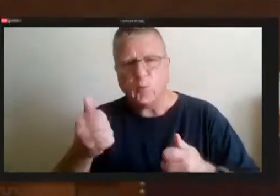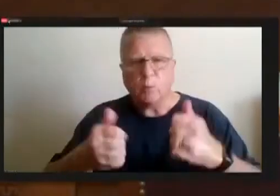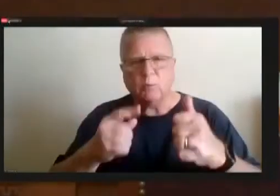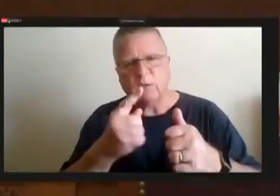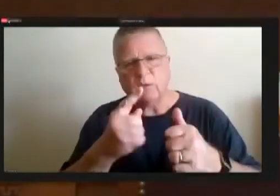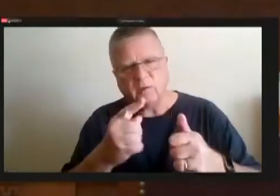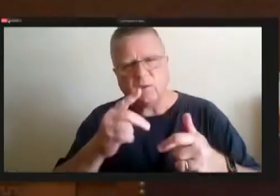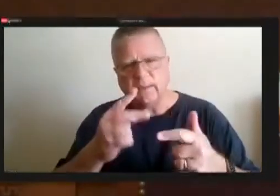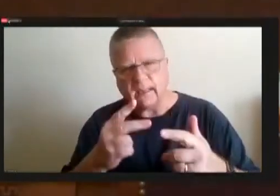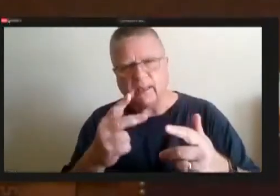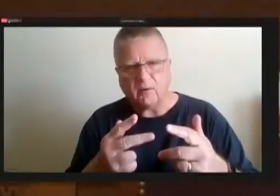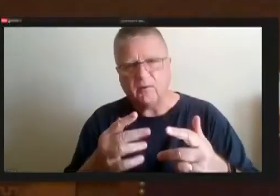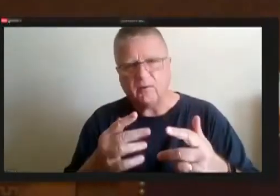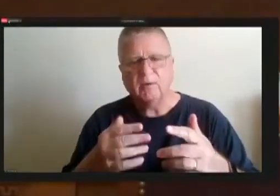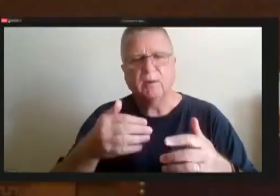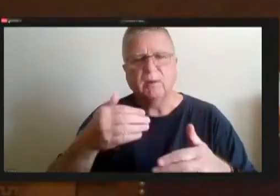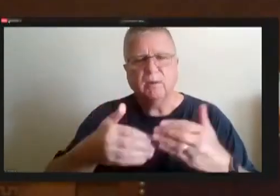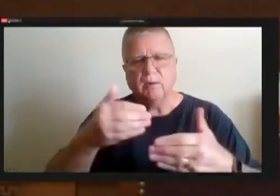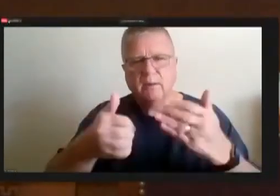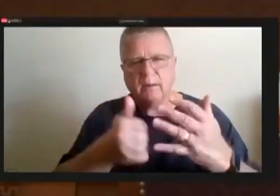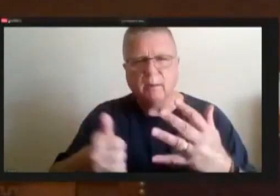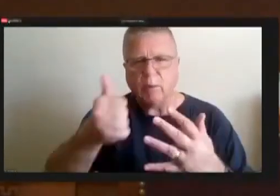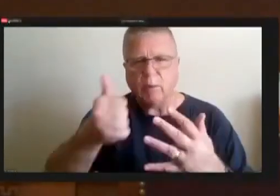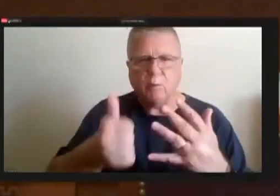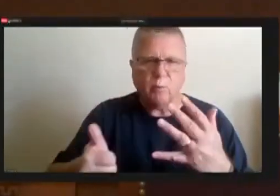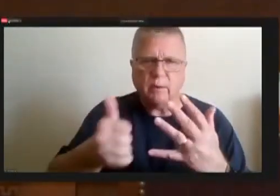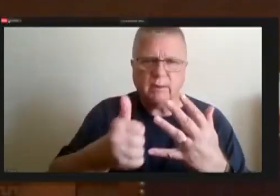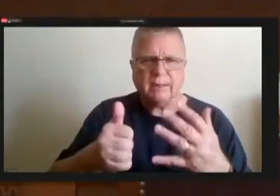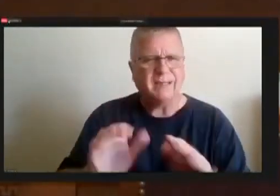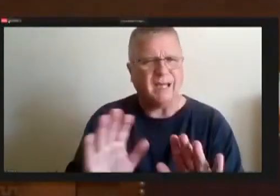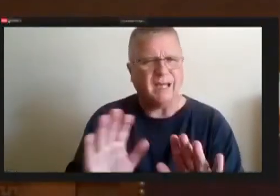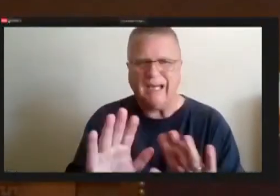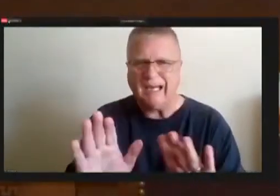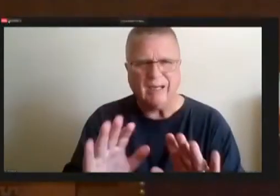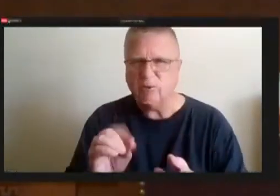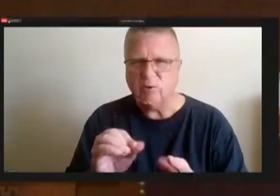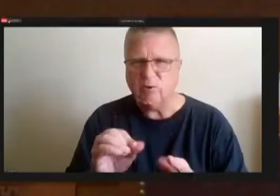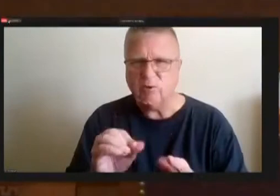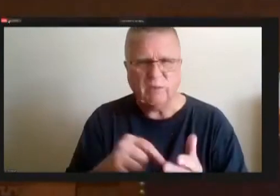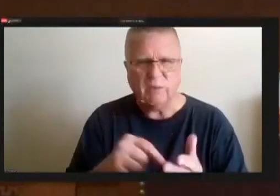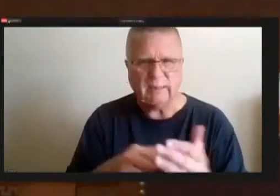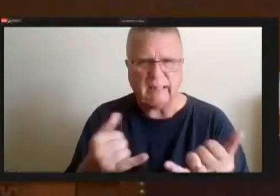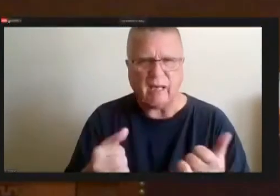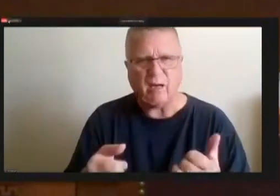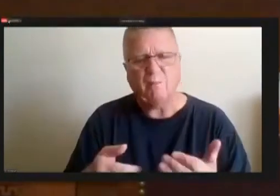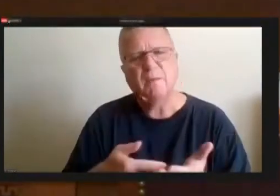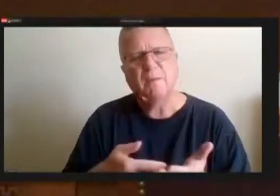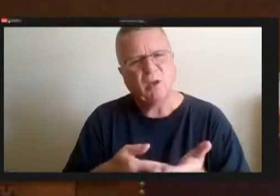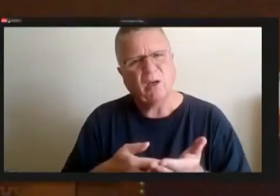And what priority. So I'd rather not do this now but to talk about it knowing that we will, there's a high